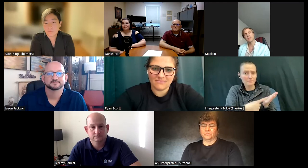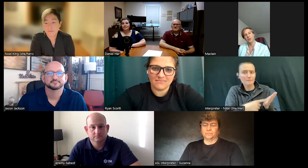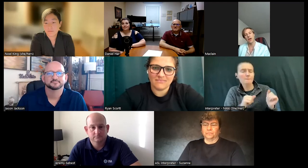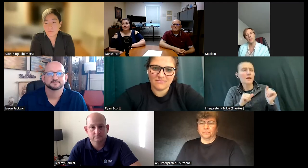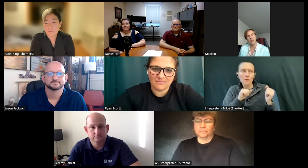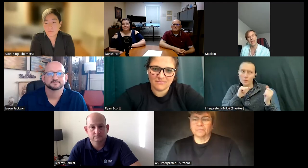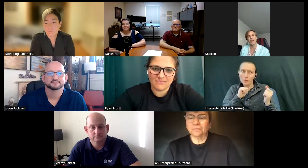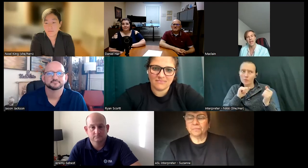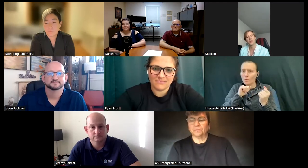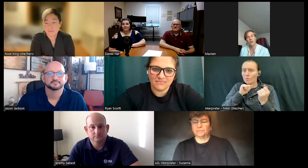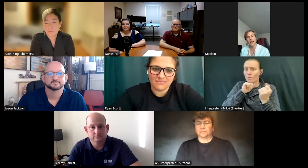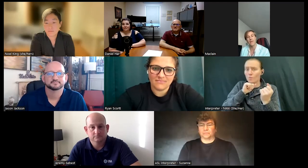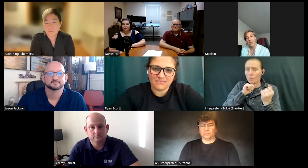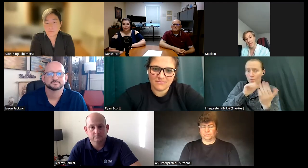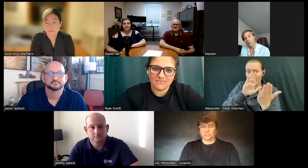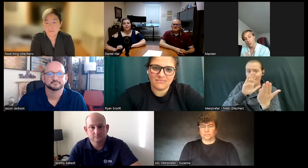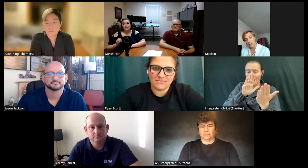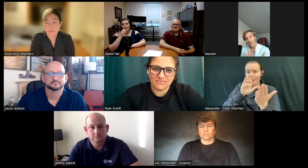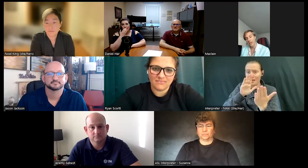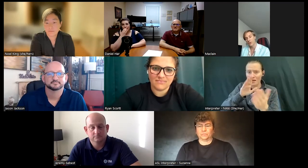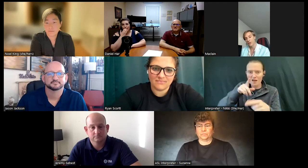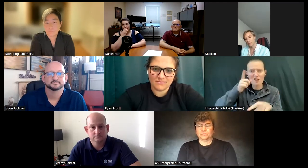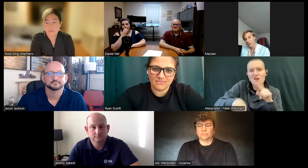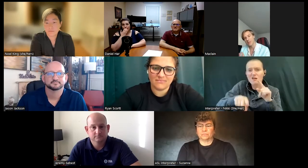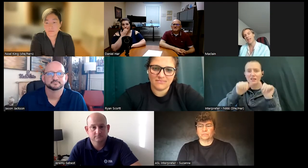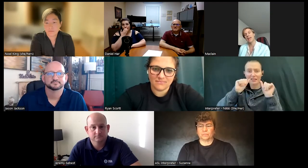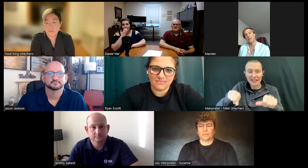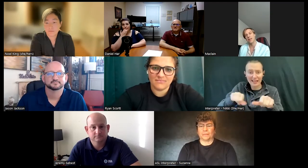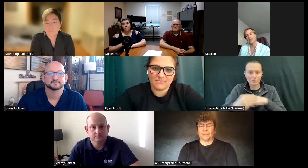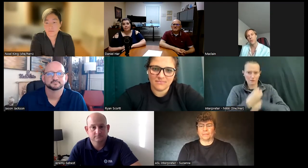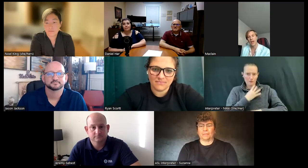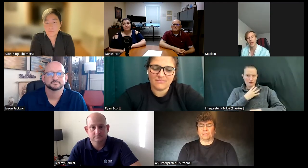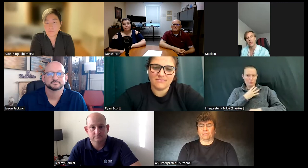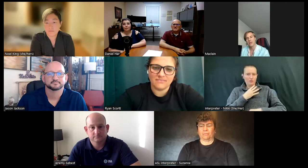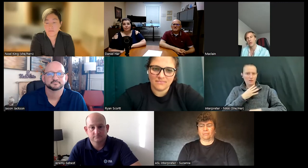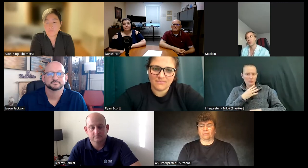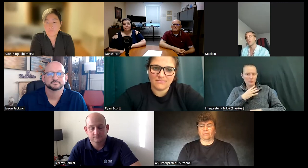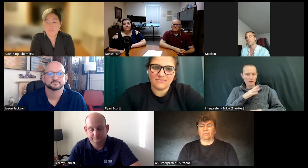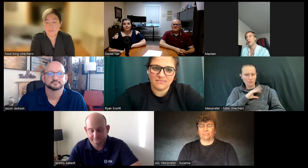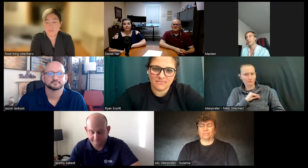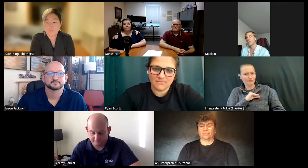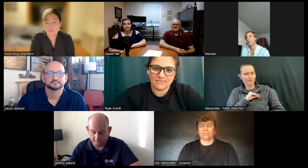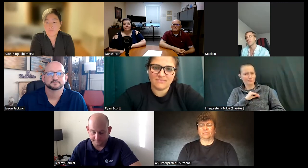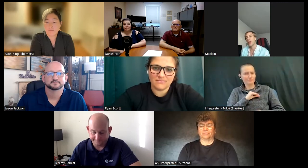people and tell them what they can and can't do in life can really hinder people can take that in a negative way so it's your responsibility to be